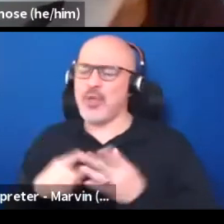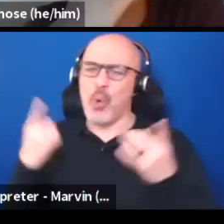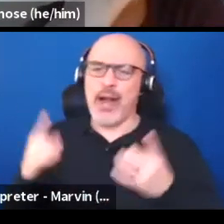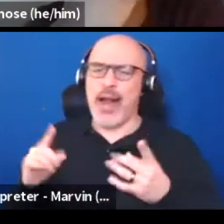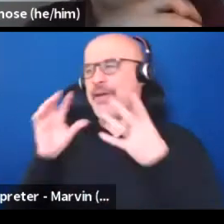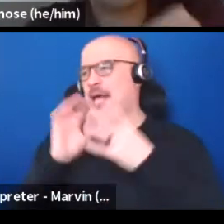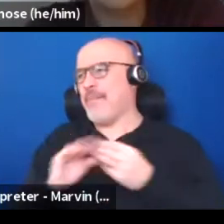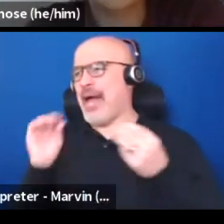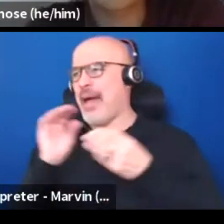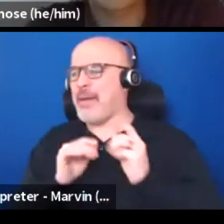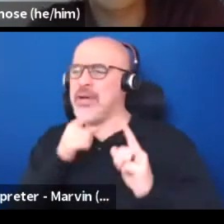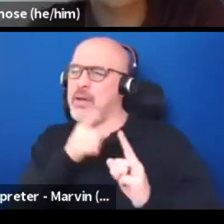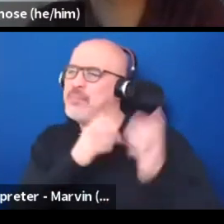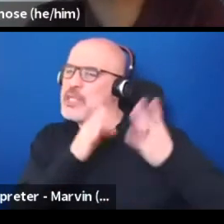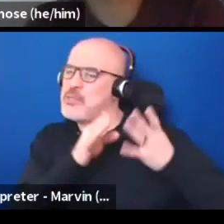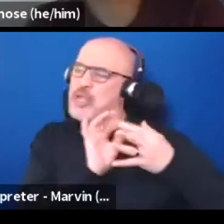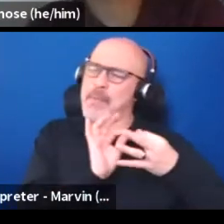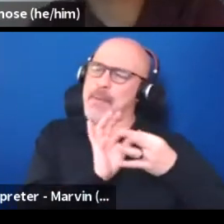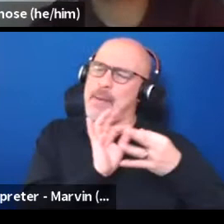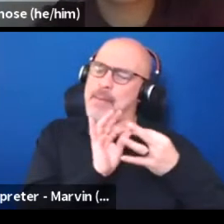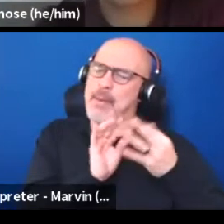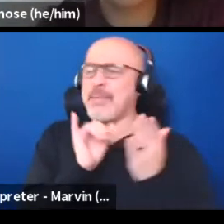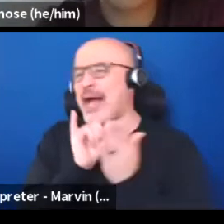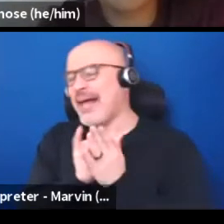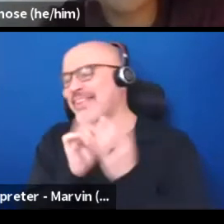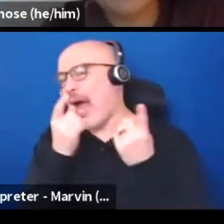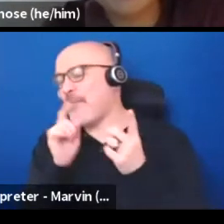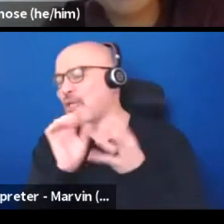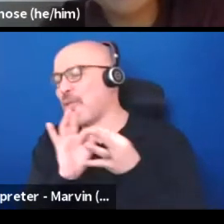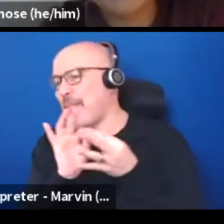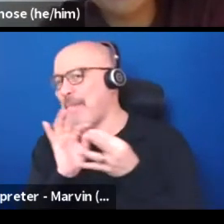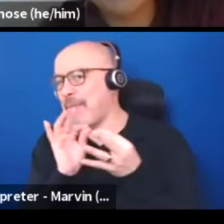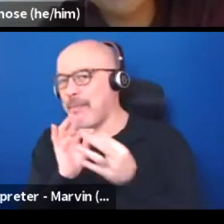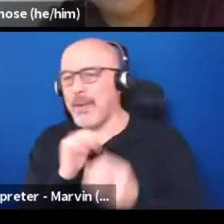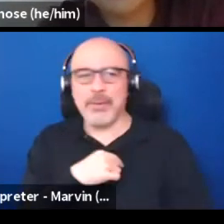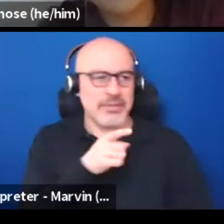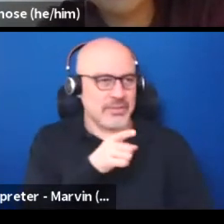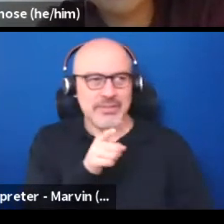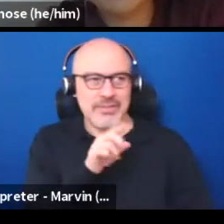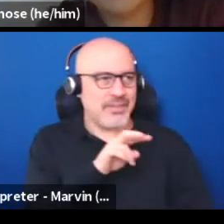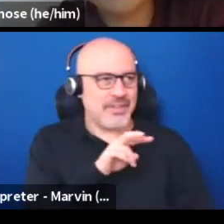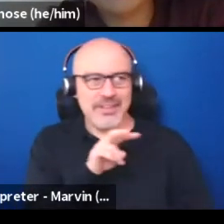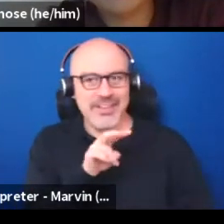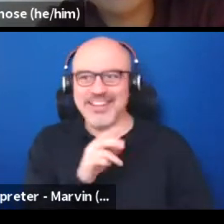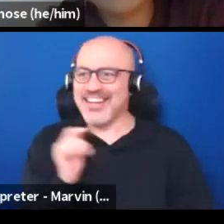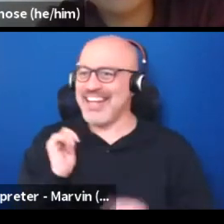"'cause this person said, whoop, whoop, whoop. "And then this happened." And you're telling a story in a way that it's still theater